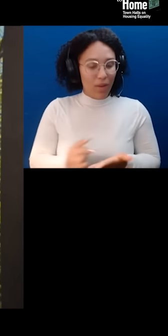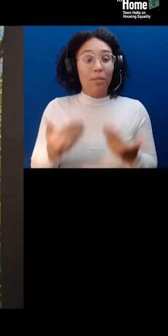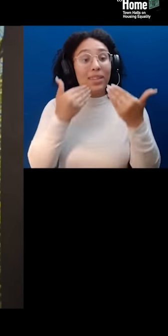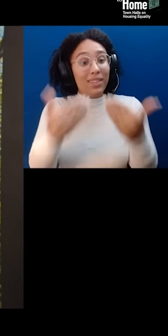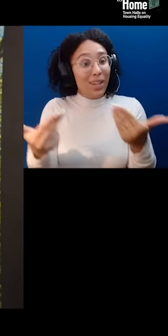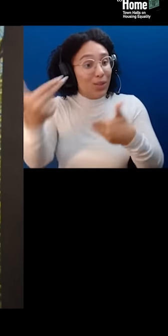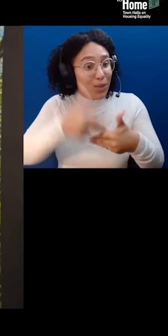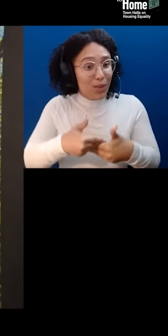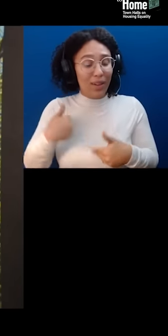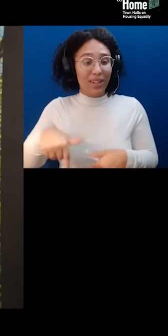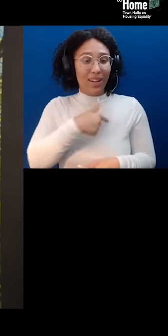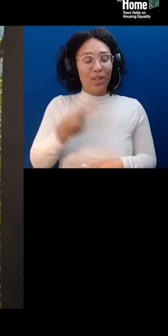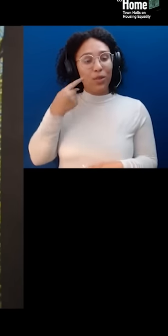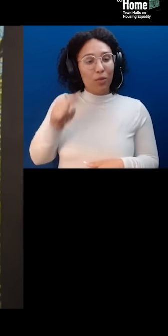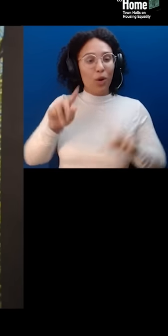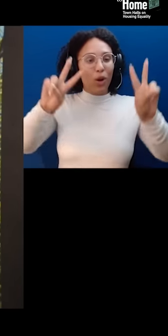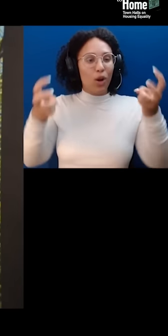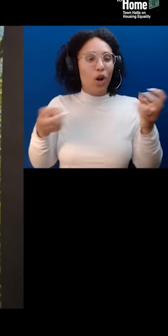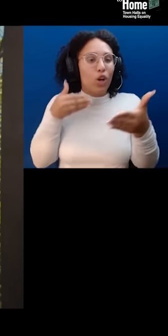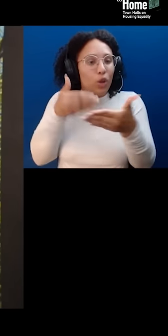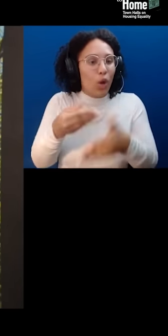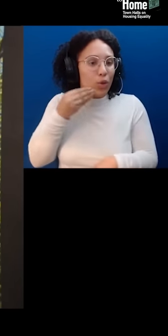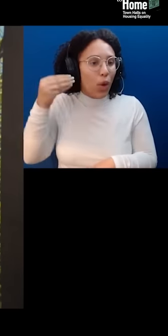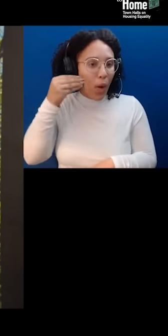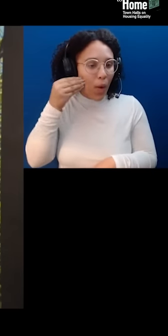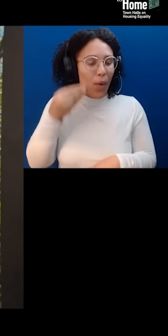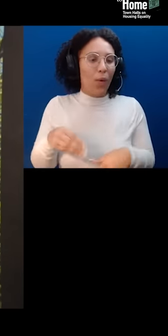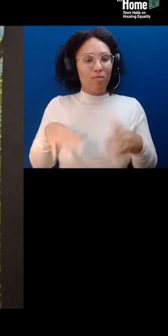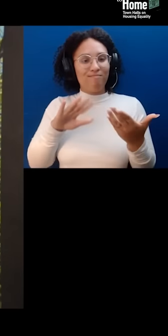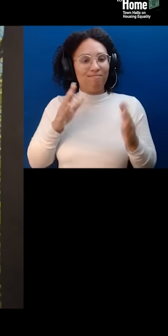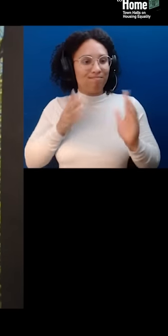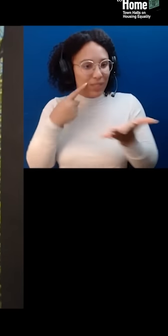Town Halls on Housing Equality. Each week, we're gathering with frontline thinkers and doers